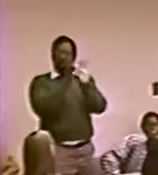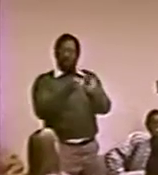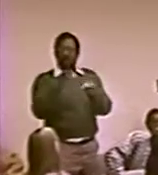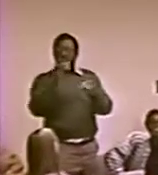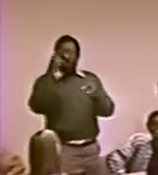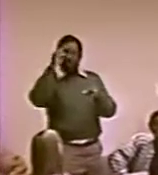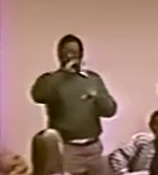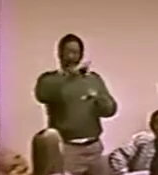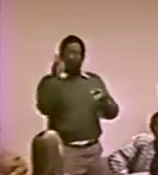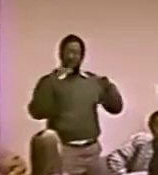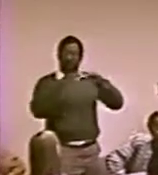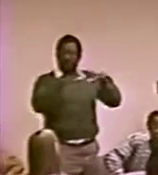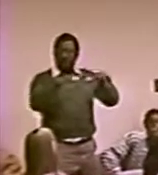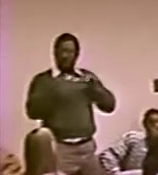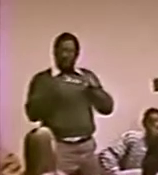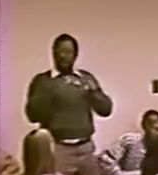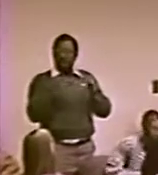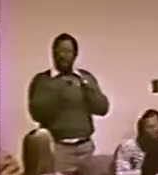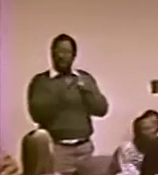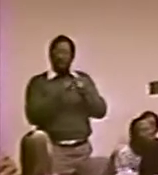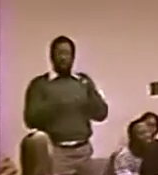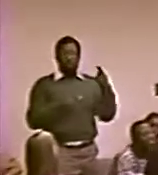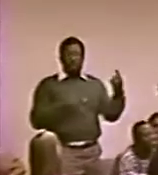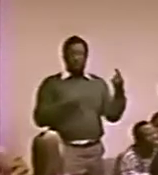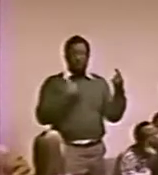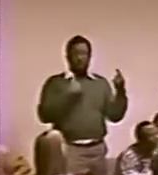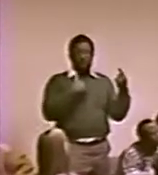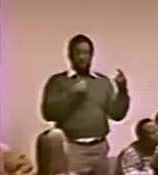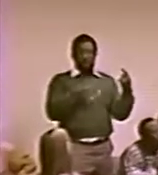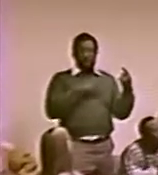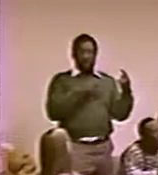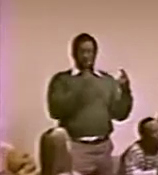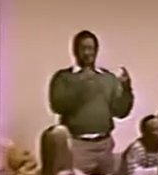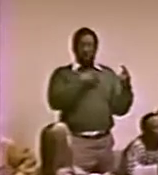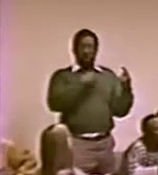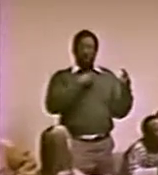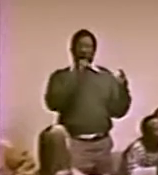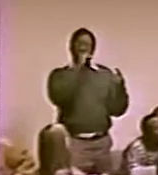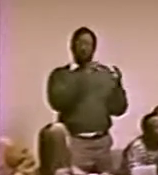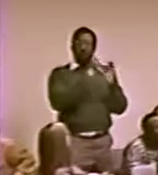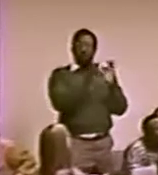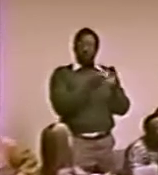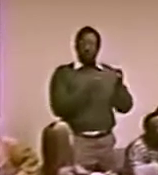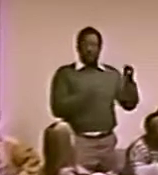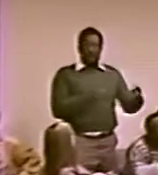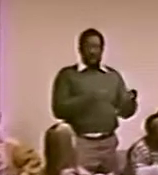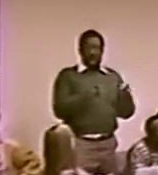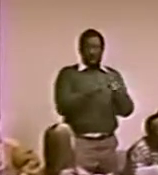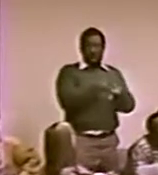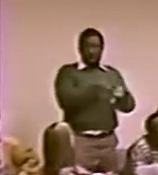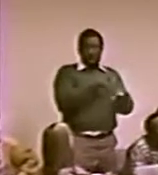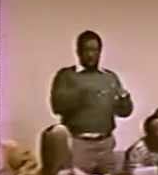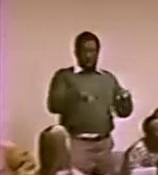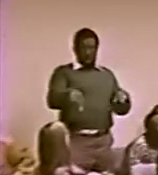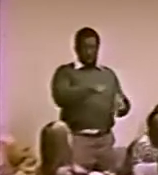SO, OFTENTIMES, WE GET A WHITE INTERPRETER. AND IF THEY KNOW HOW TO INTERPRET FOR THAT AUDIENCE,